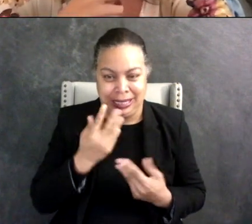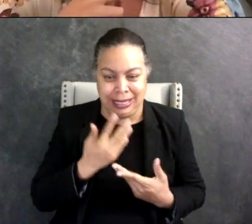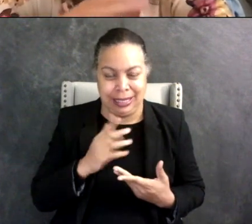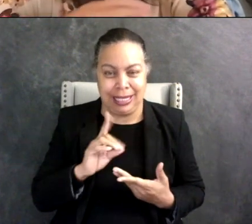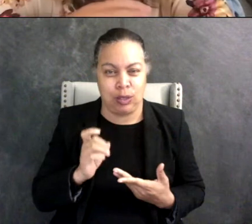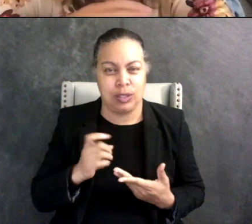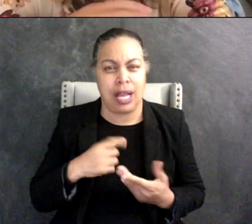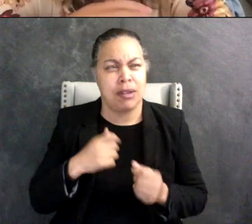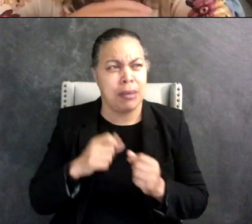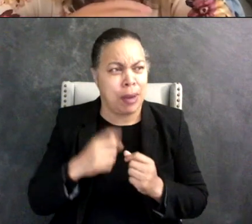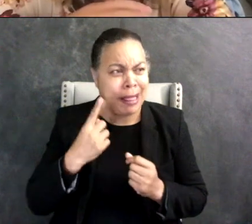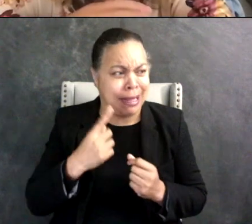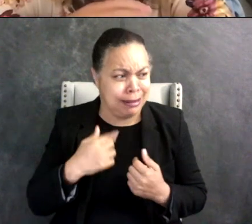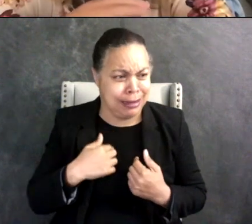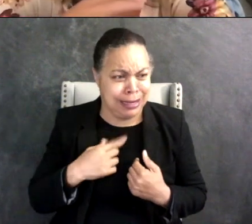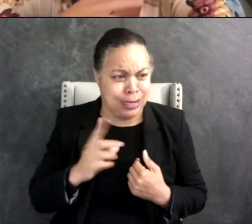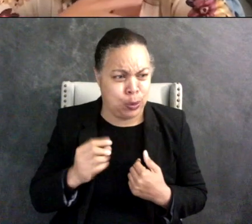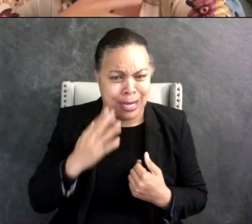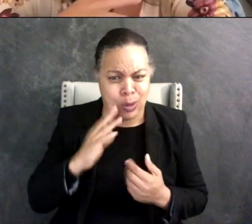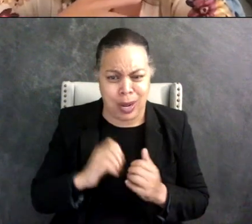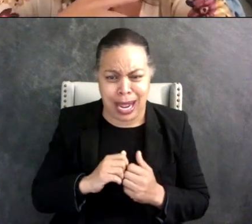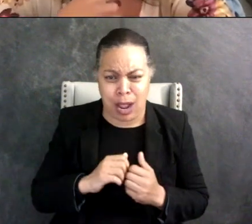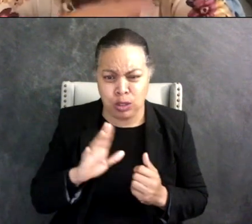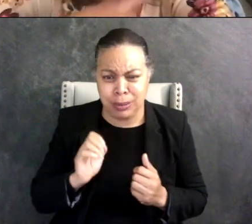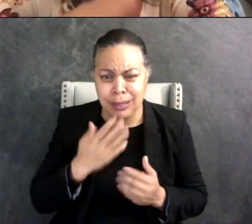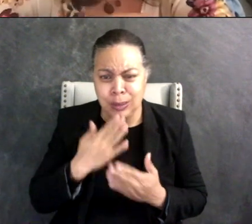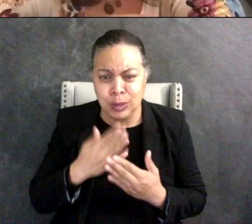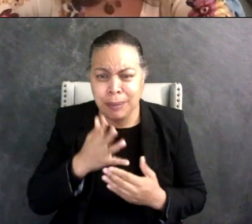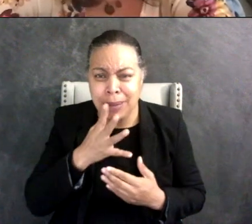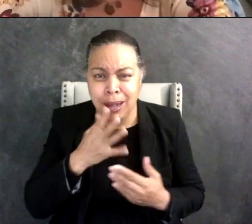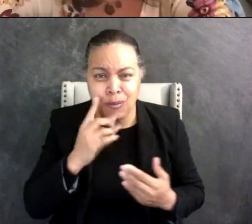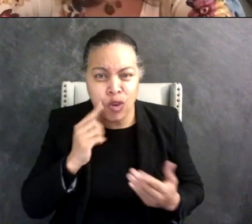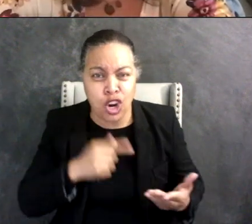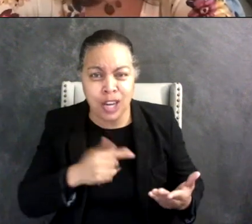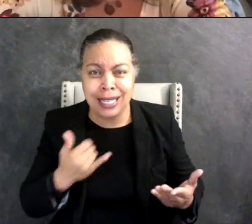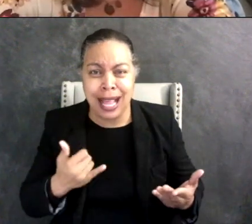do I know how to parent her now? And you know you have a team of professionals like suggesting